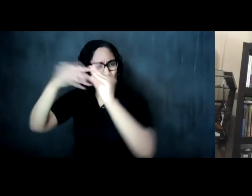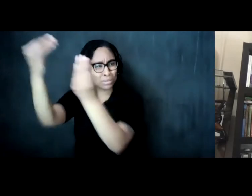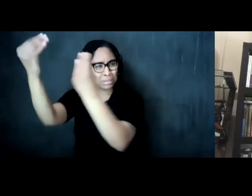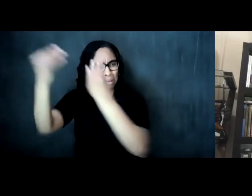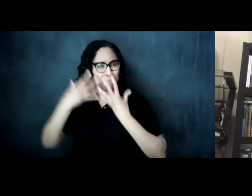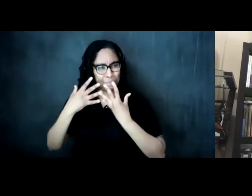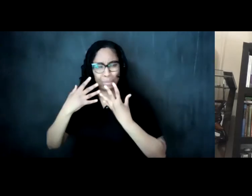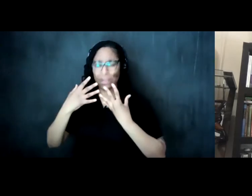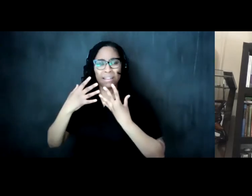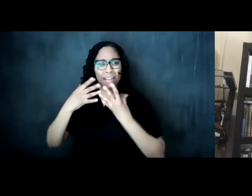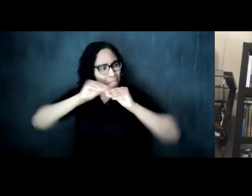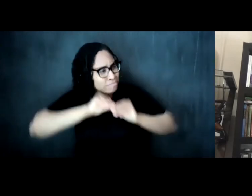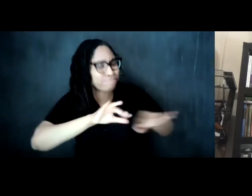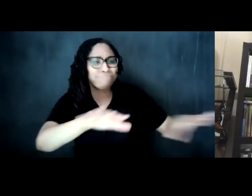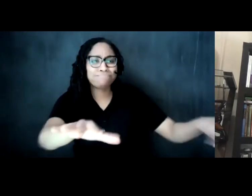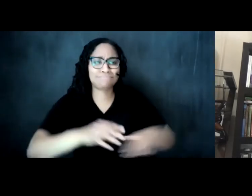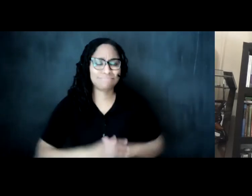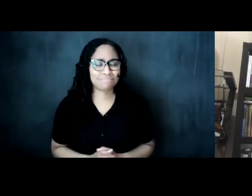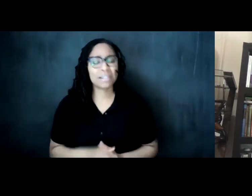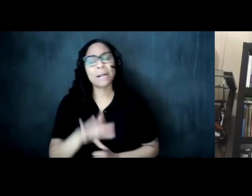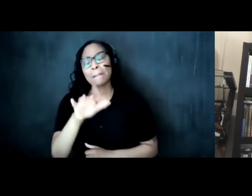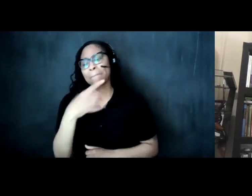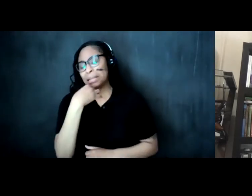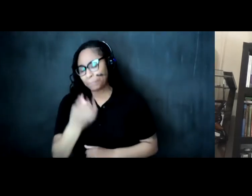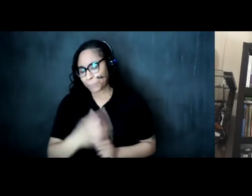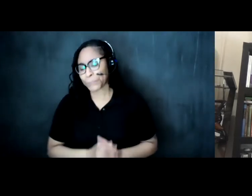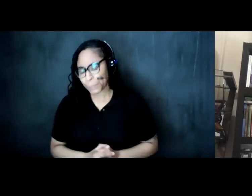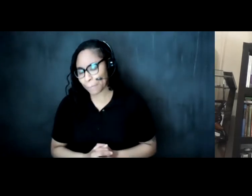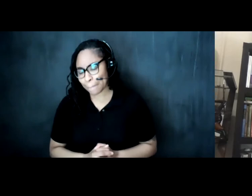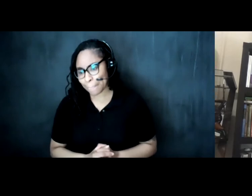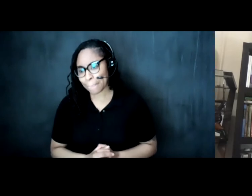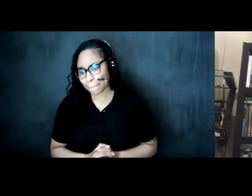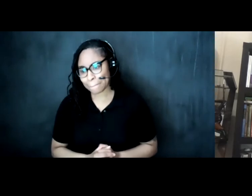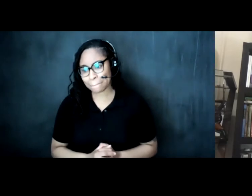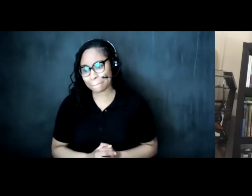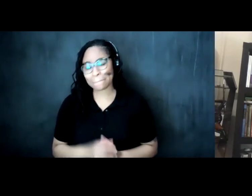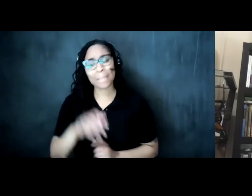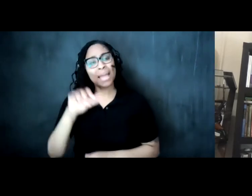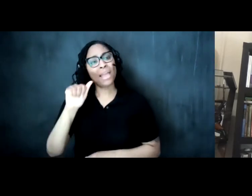and as i mentioned i spent a good amount of time in the arab world and in my journeys travels